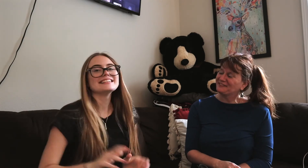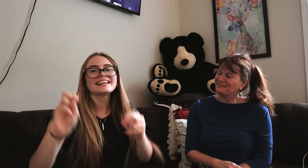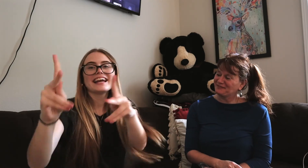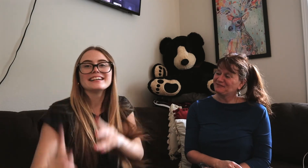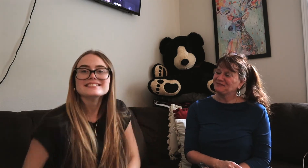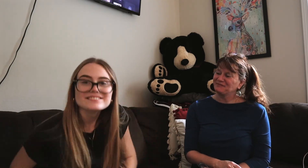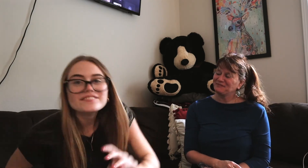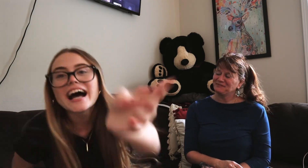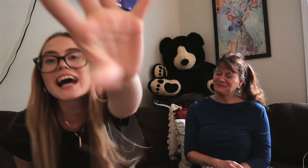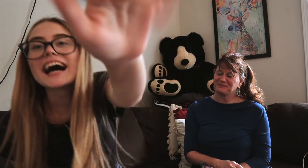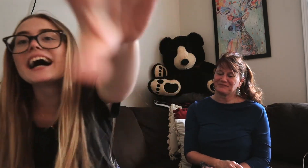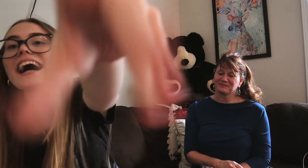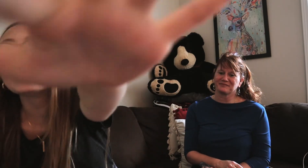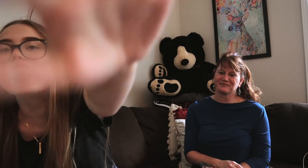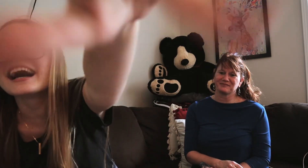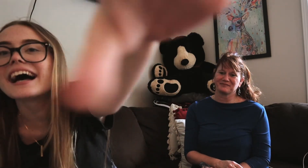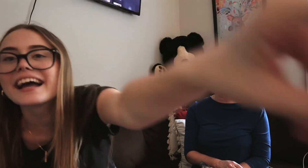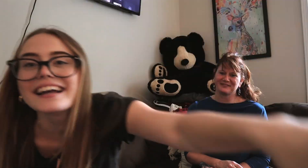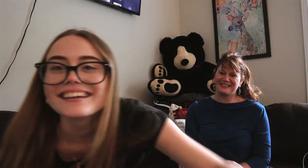okay, bye!! <3